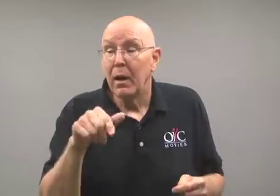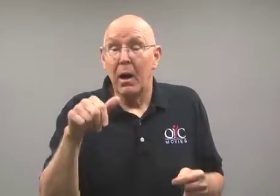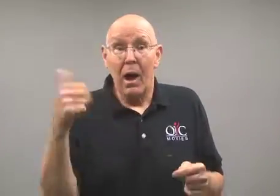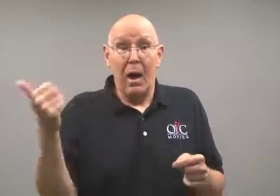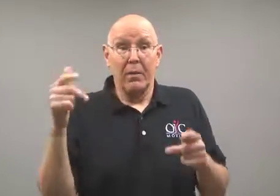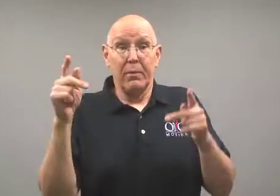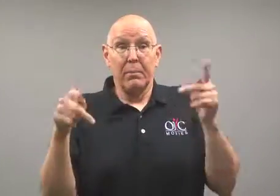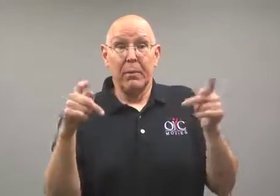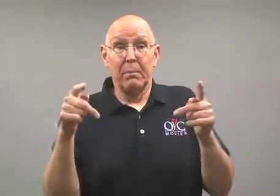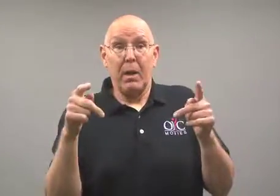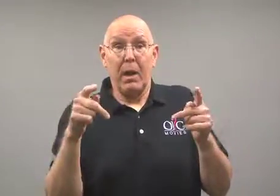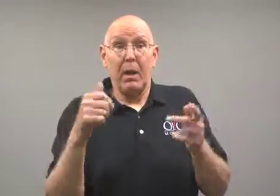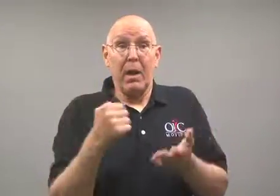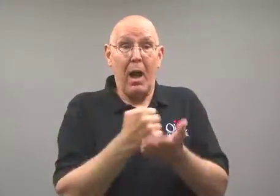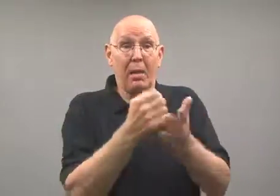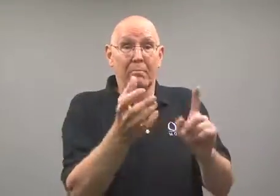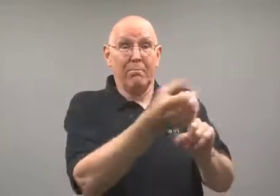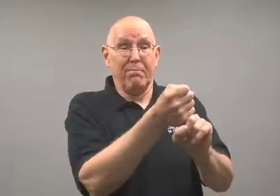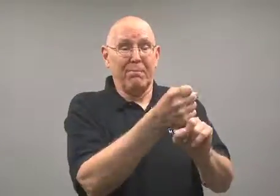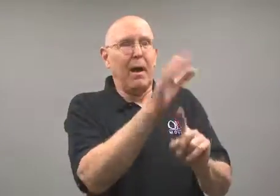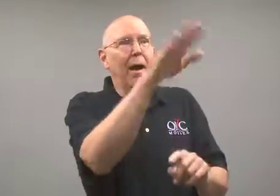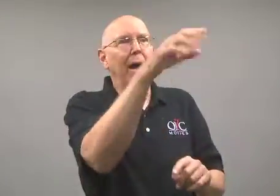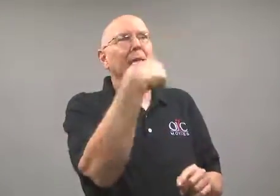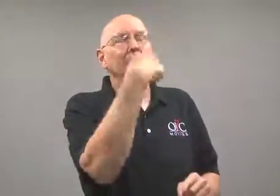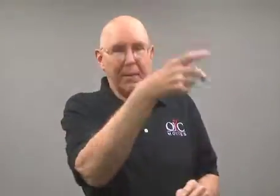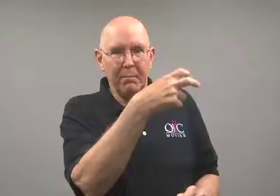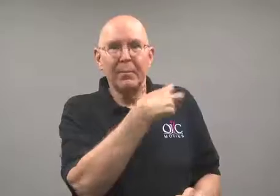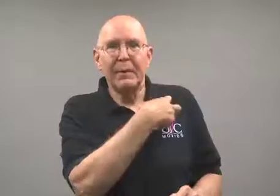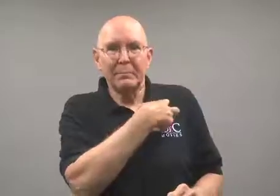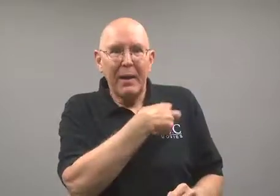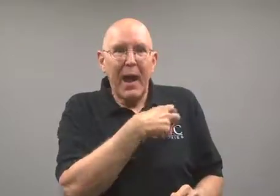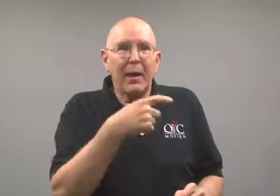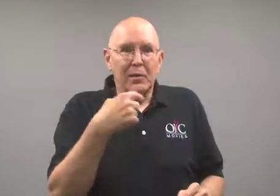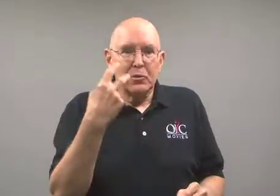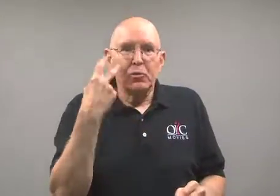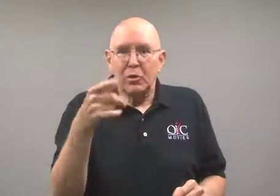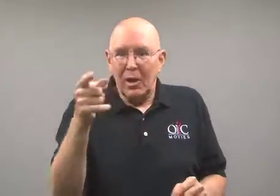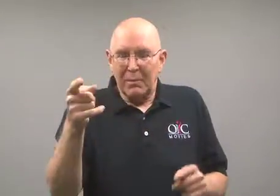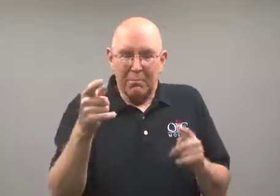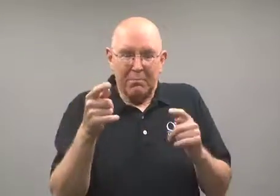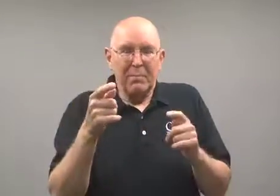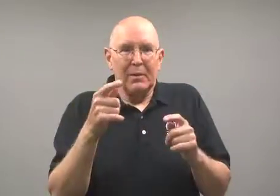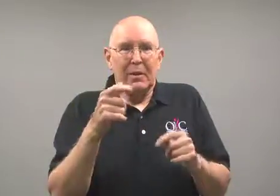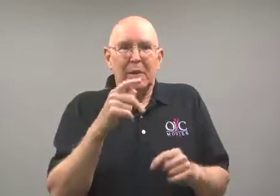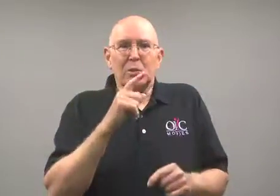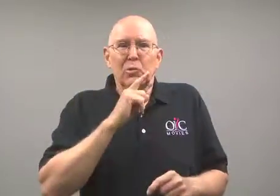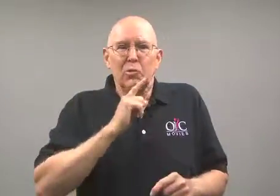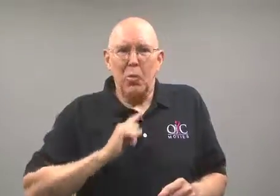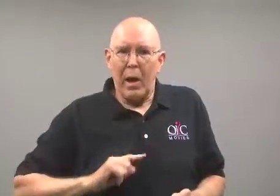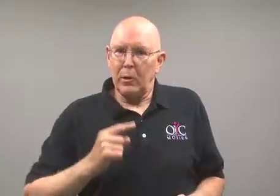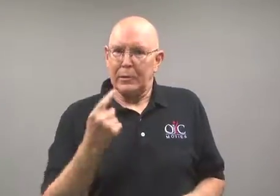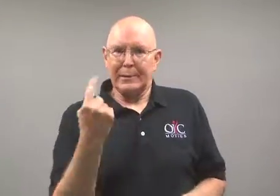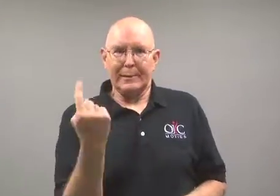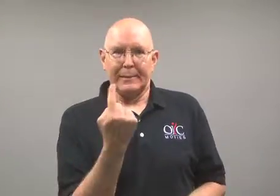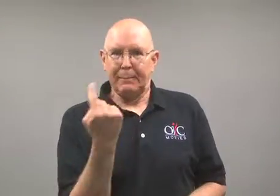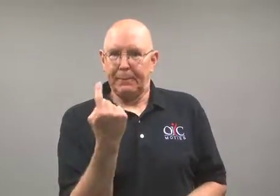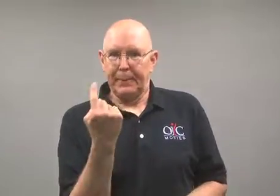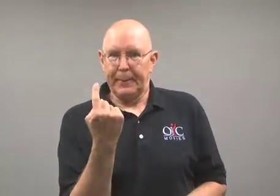Some of those who helped catch him told police they saw him swallowing something.